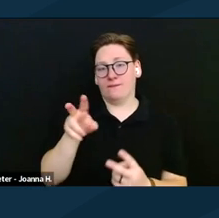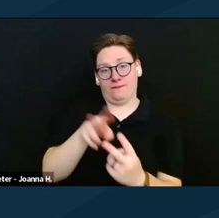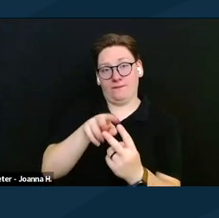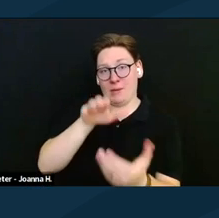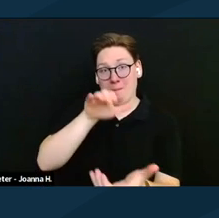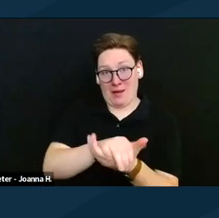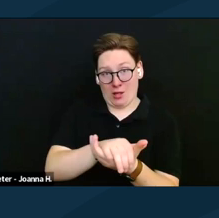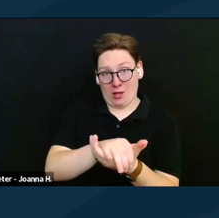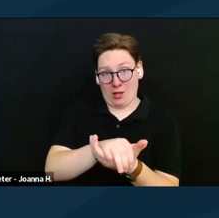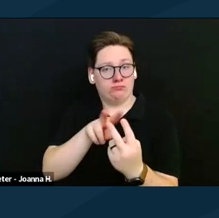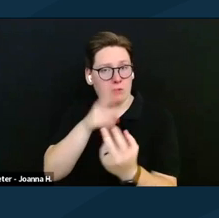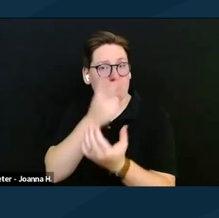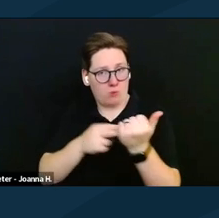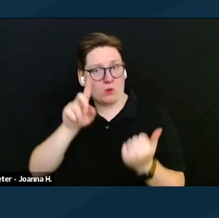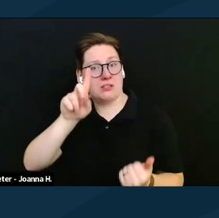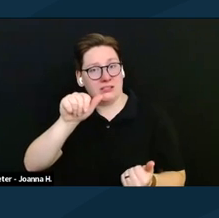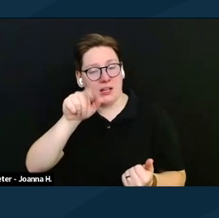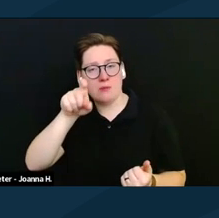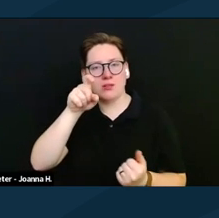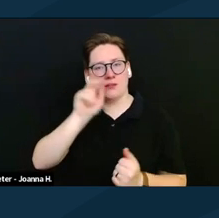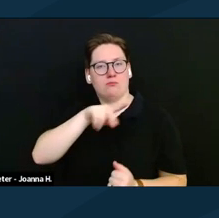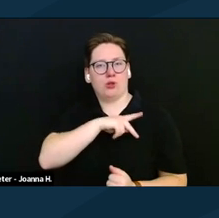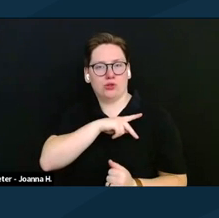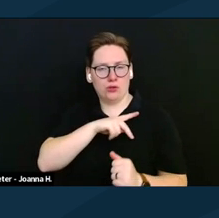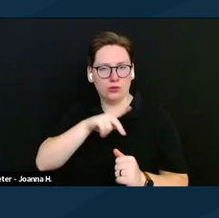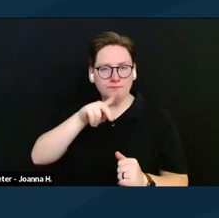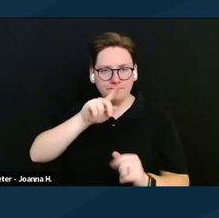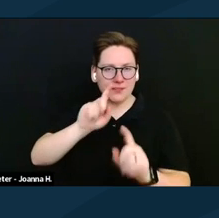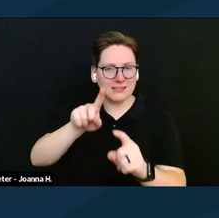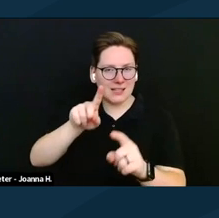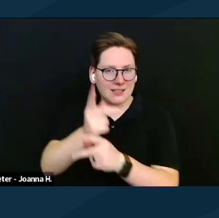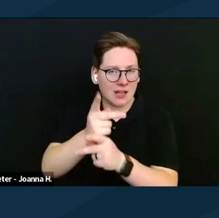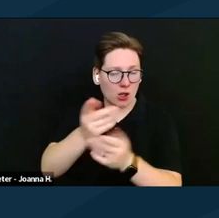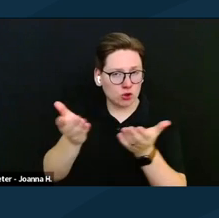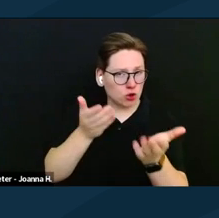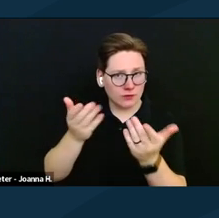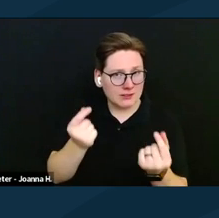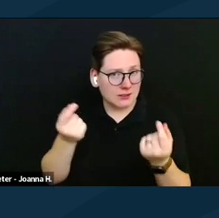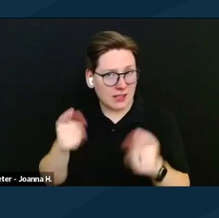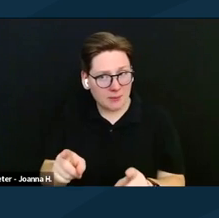and they both need personal attendant care services. It is still, in fact, possible,